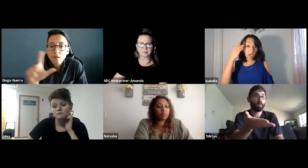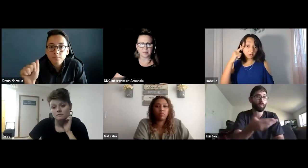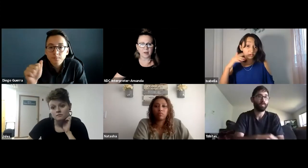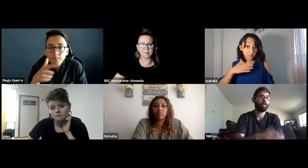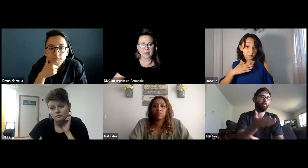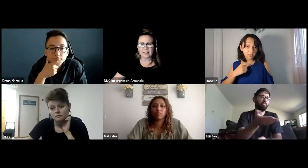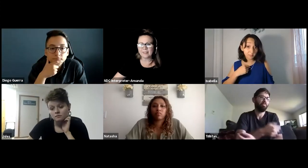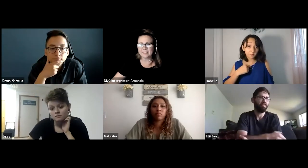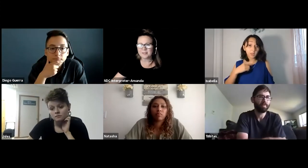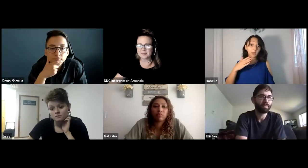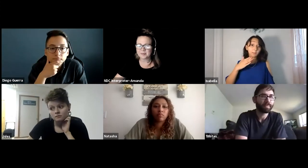Alright, Bella?